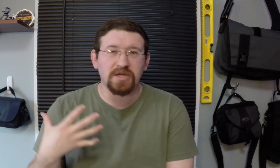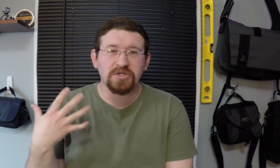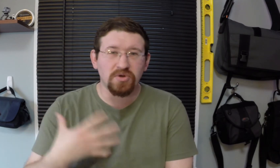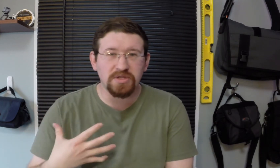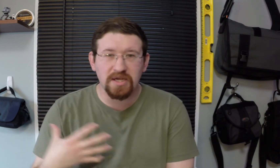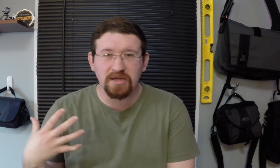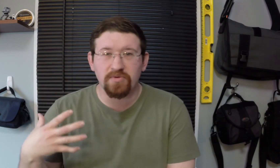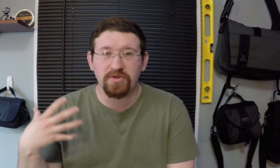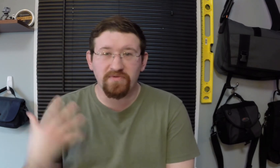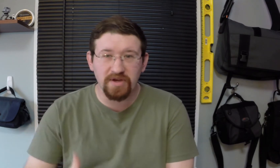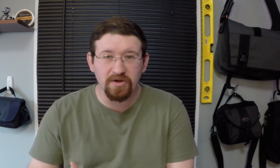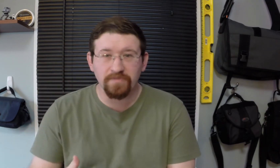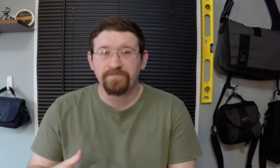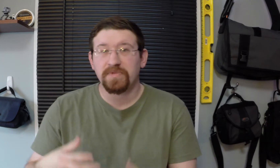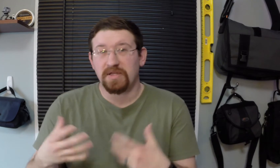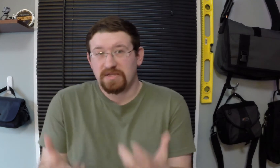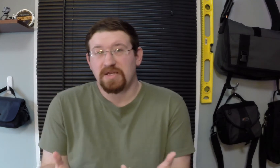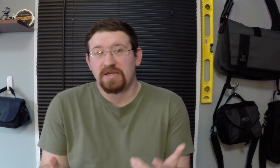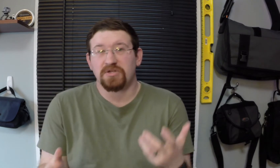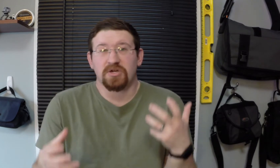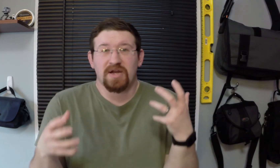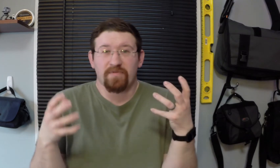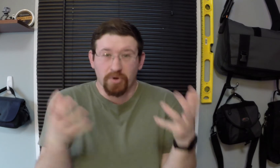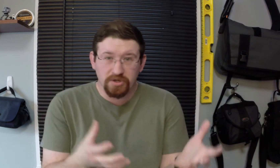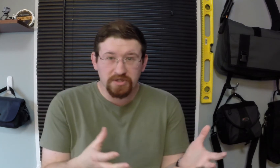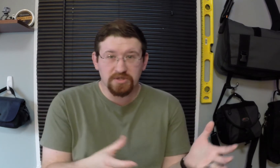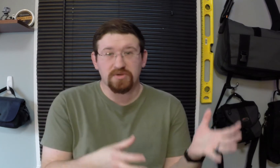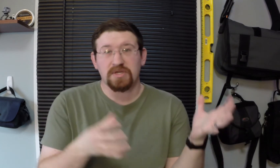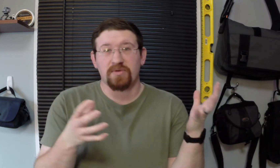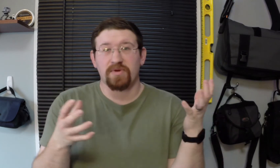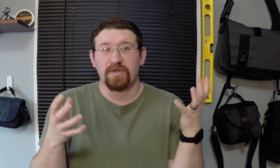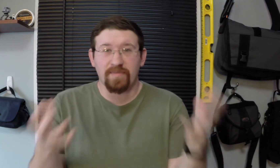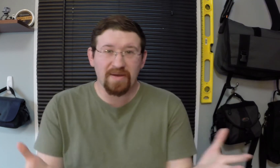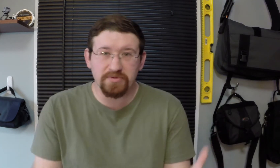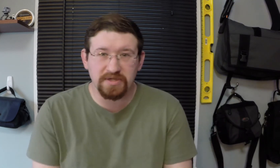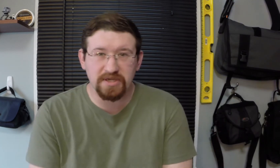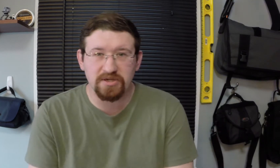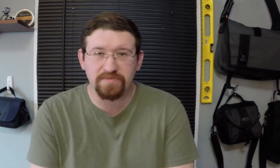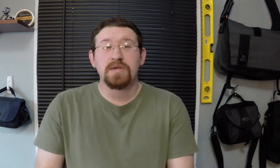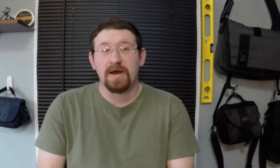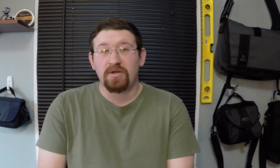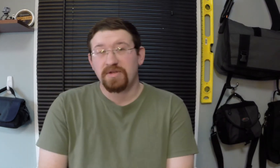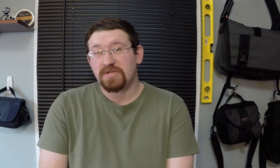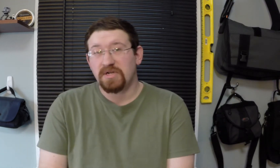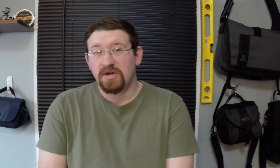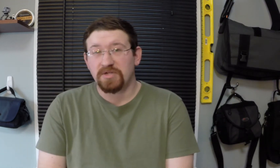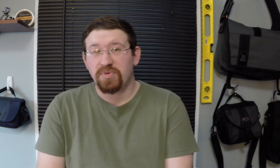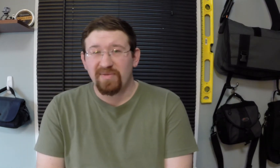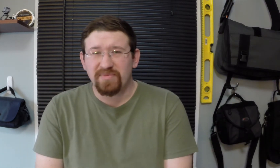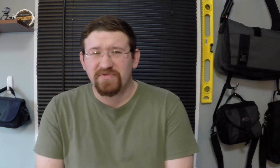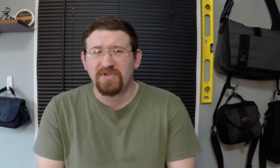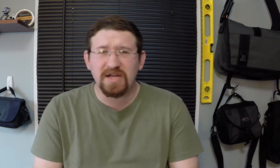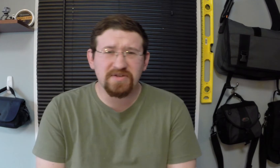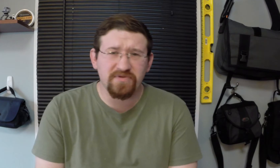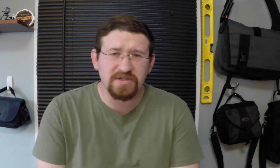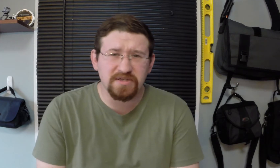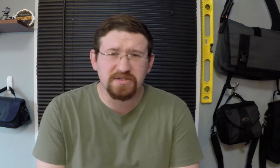associated with your video. In this case you have a person associated with your Bible translation. Now this can cause problems for lots of reasons